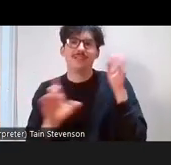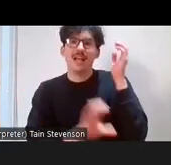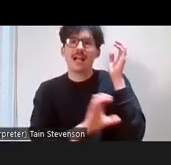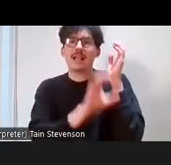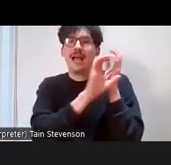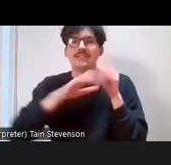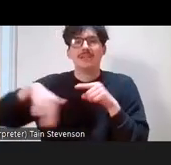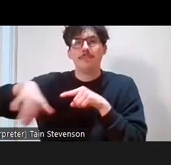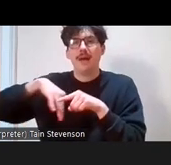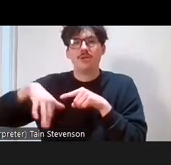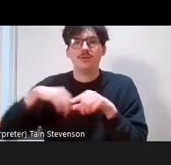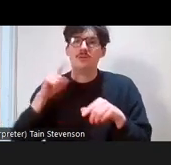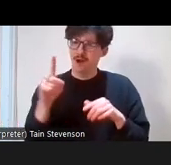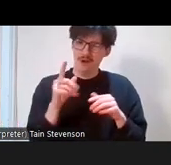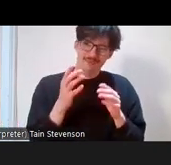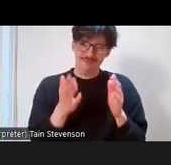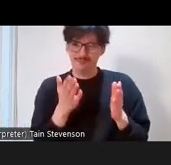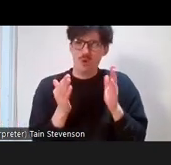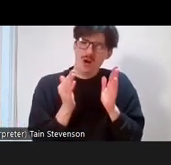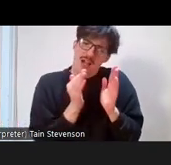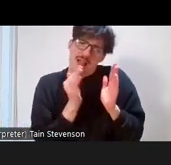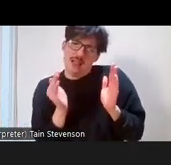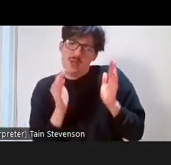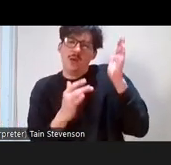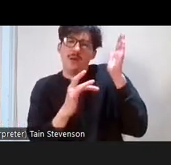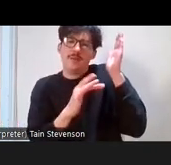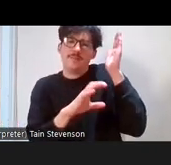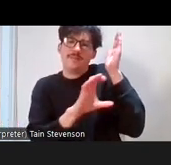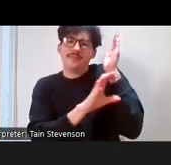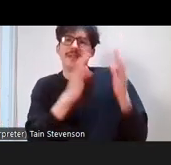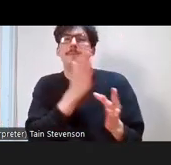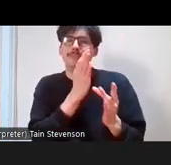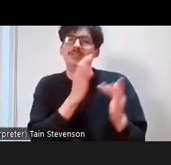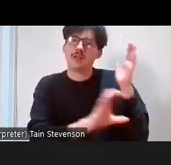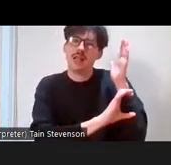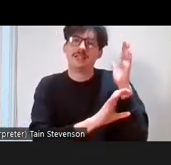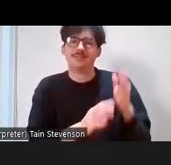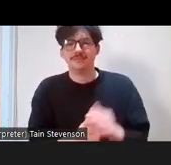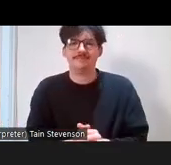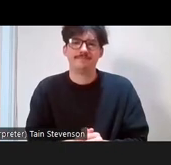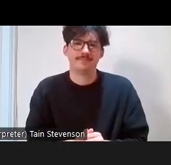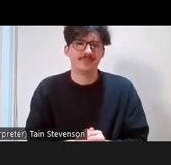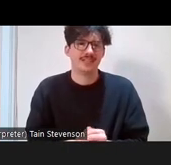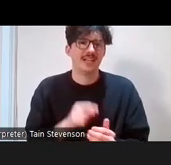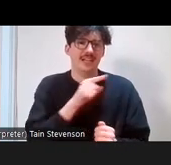definitely are leaning towards a more middle class background, and no representation of anyone that